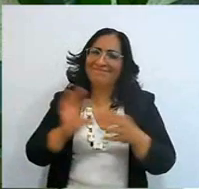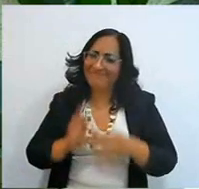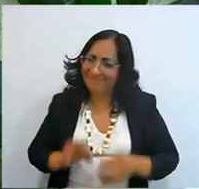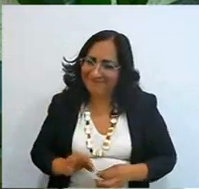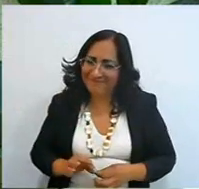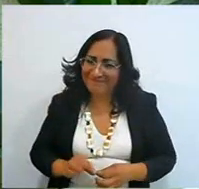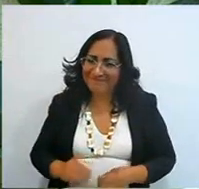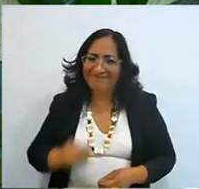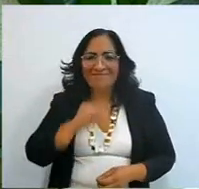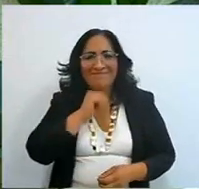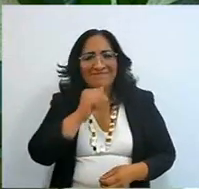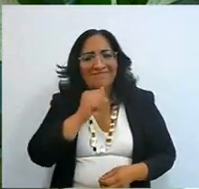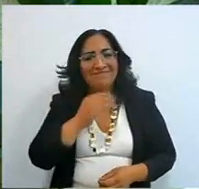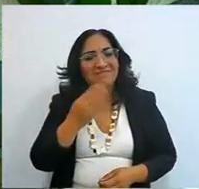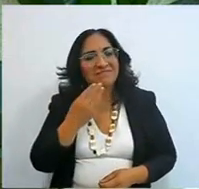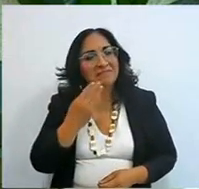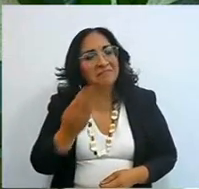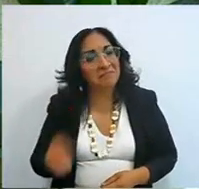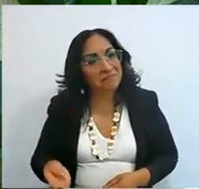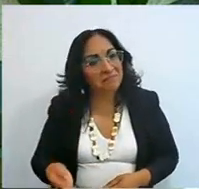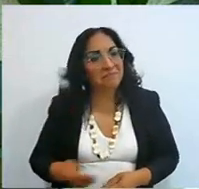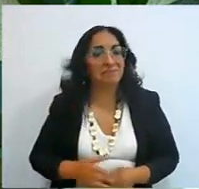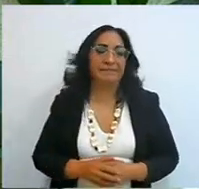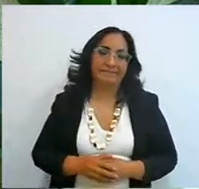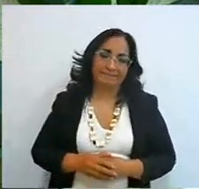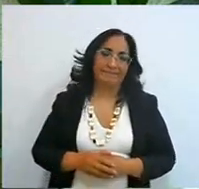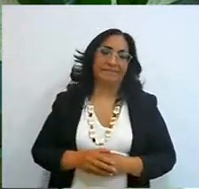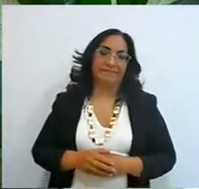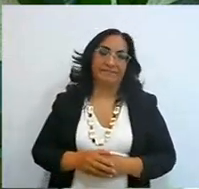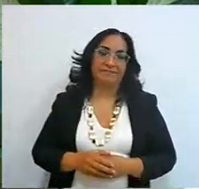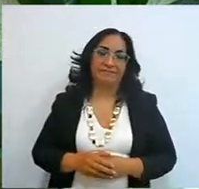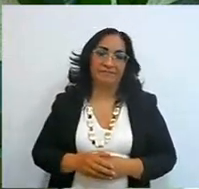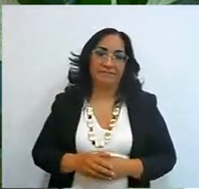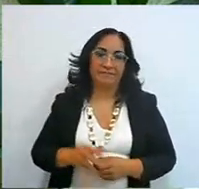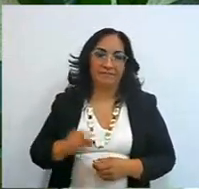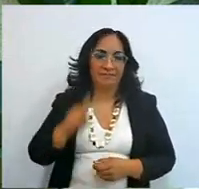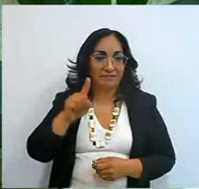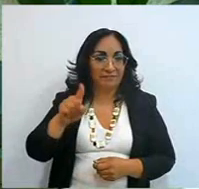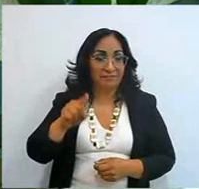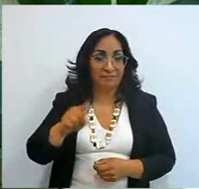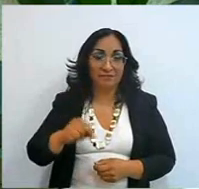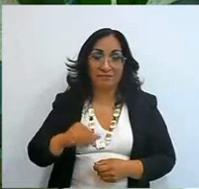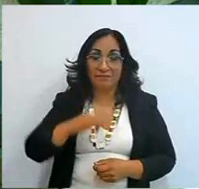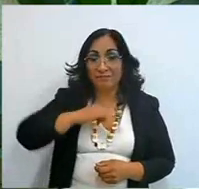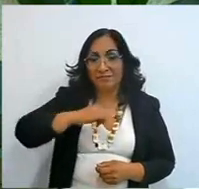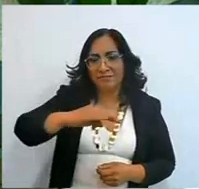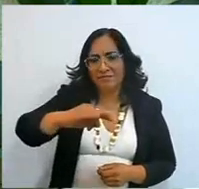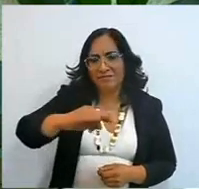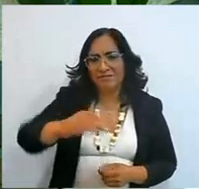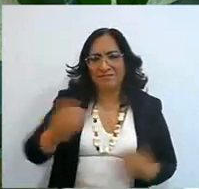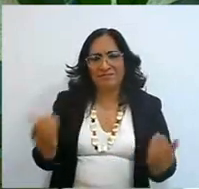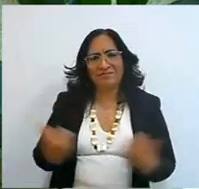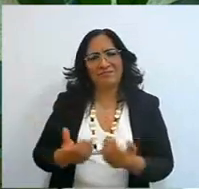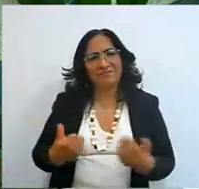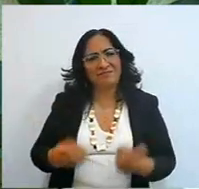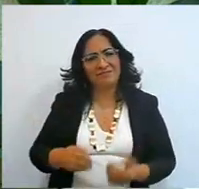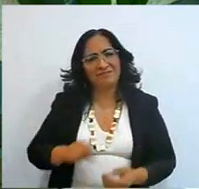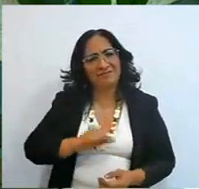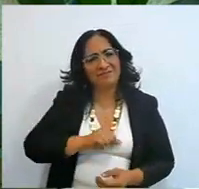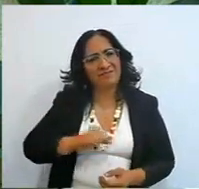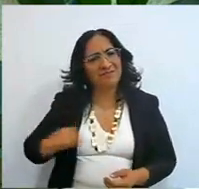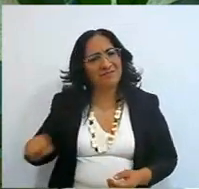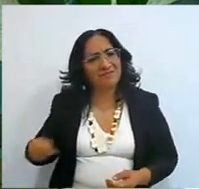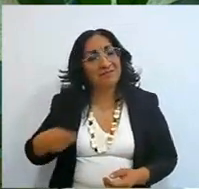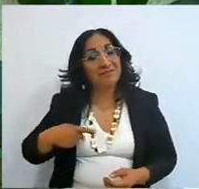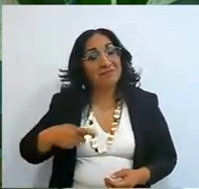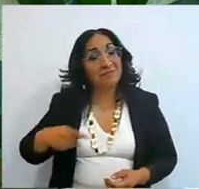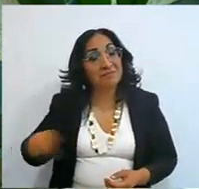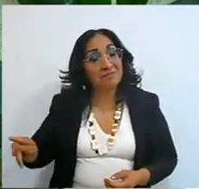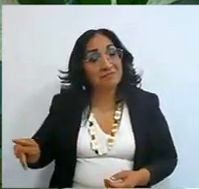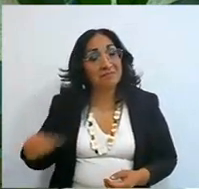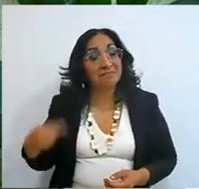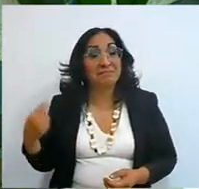but you can do them for your harm, it's as if you were helping your soon end, look at what things, right?